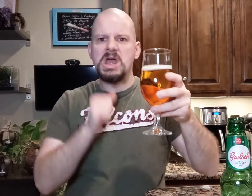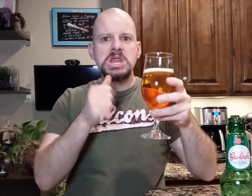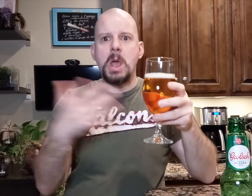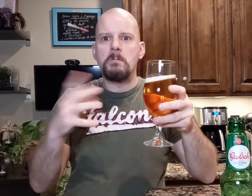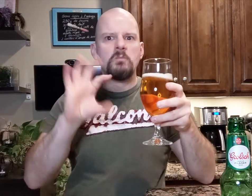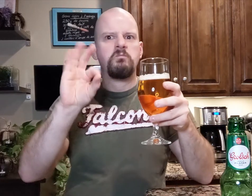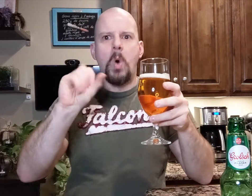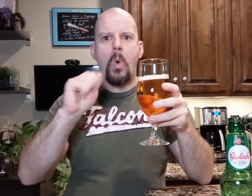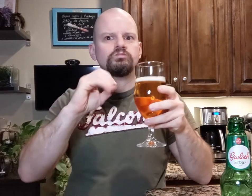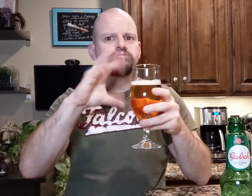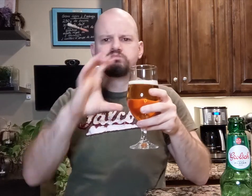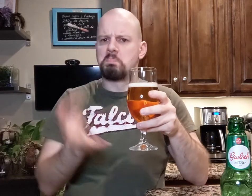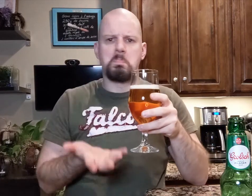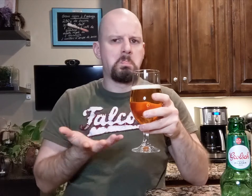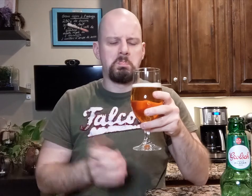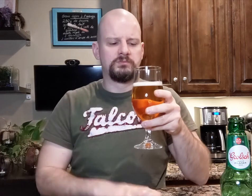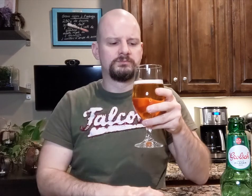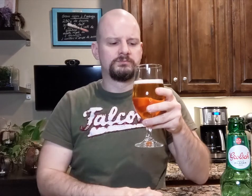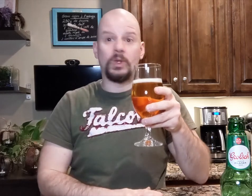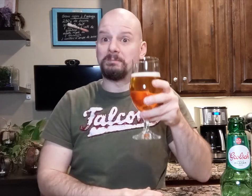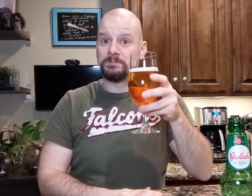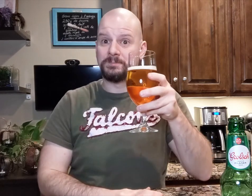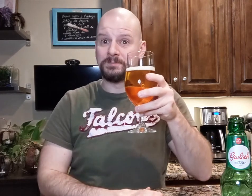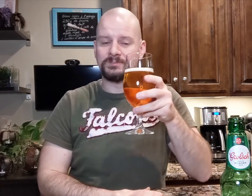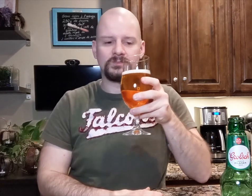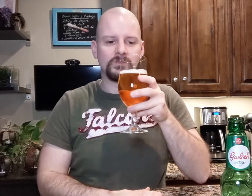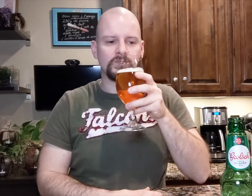It doesn't foam up that much. Allright.